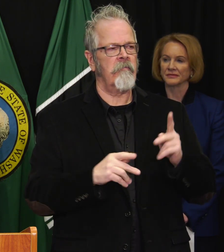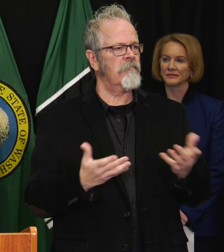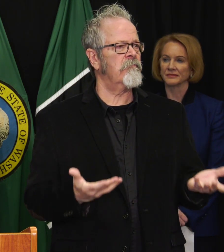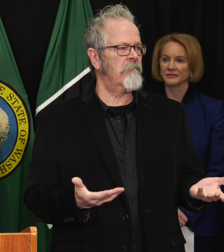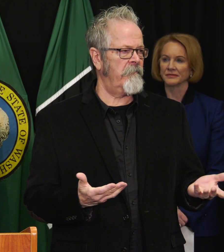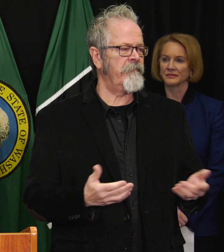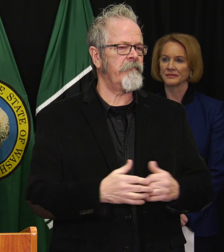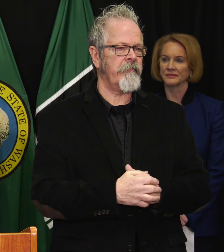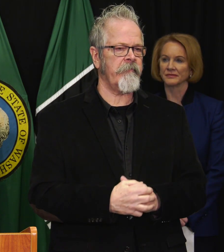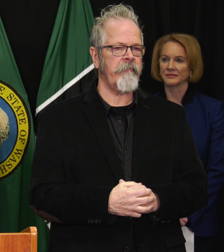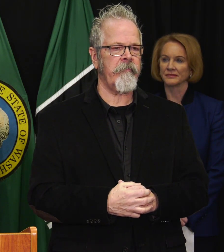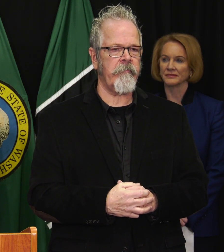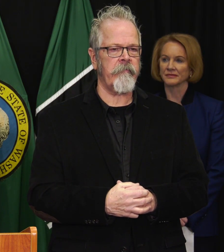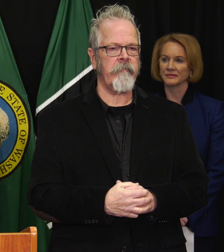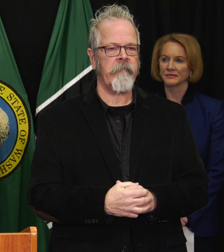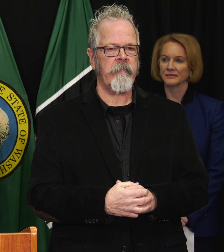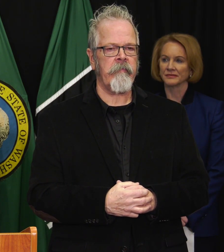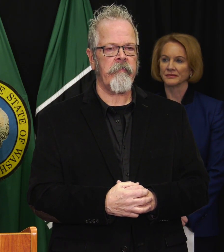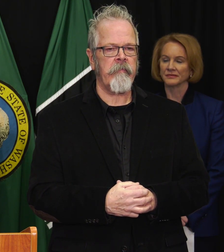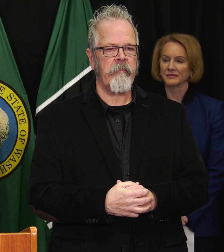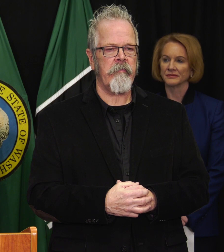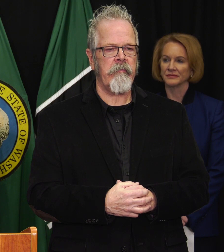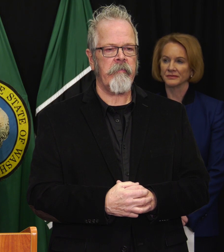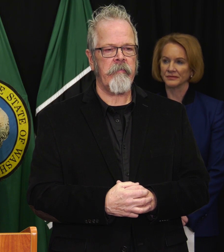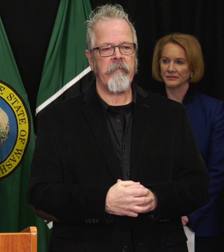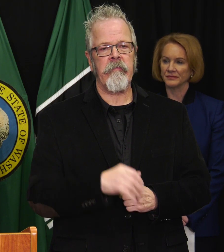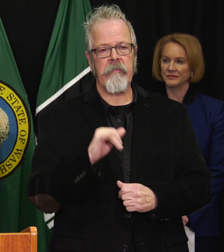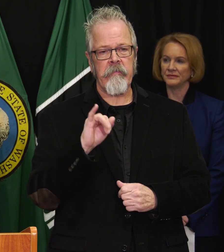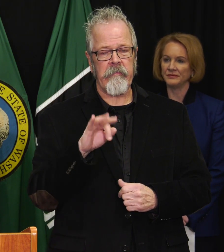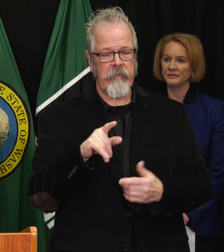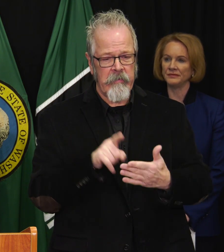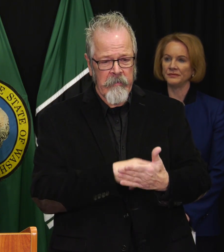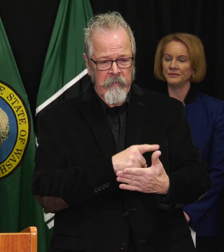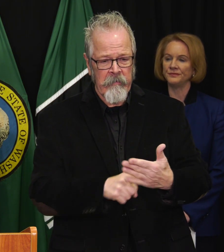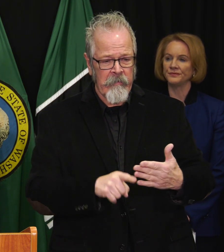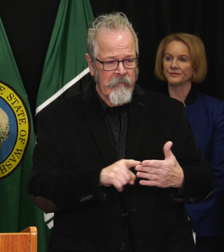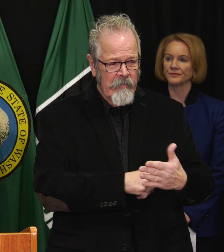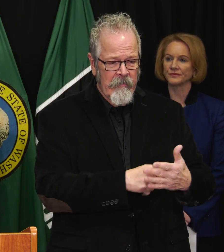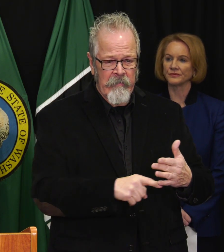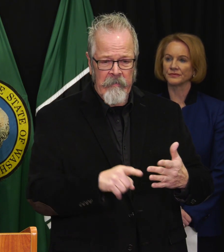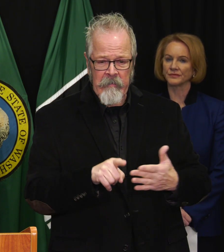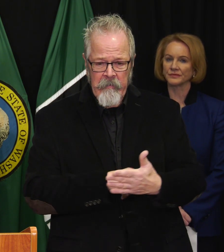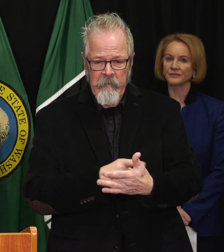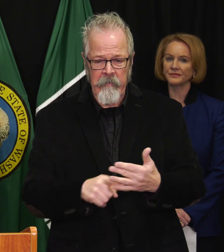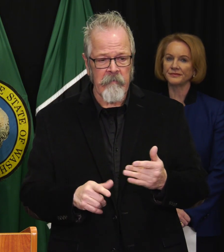that a health crisis does not become a humanitarian disaster, by working to preserve